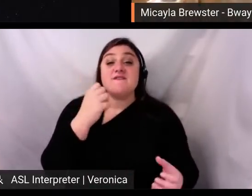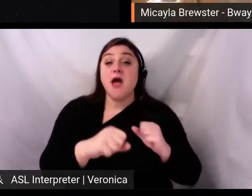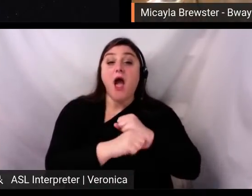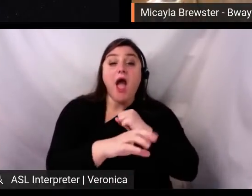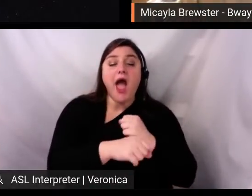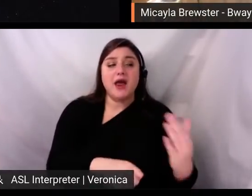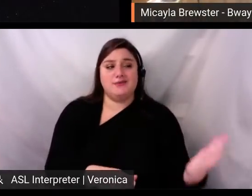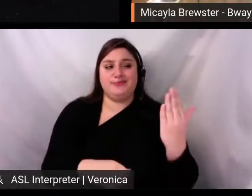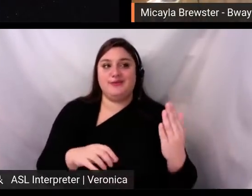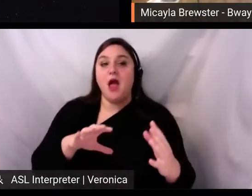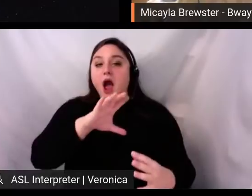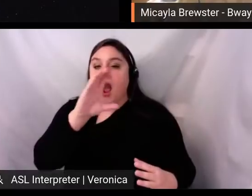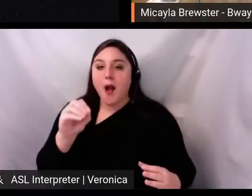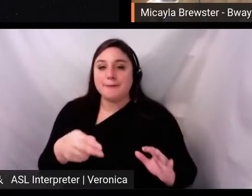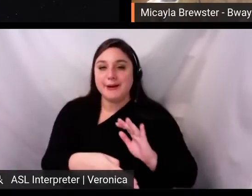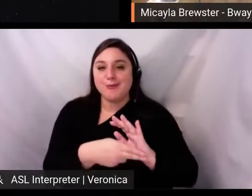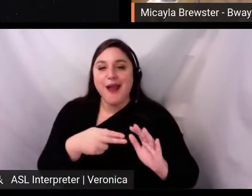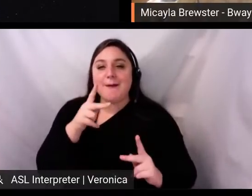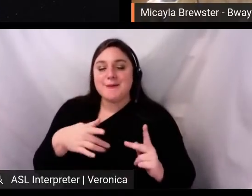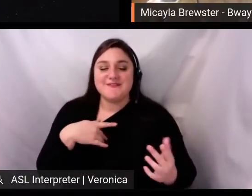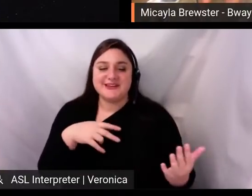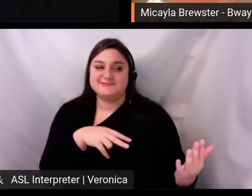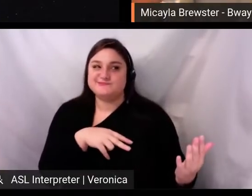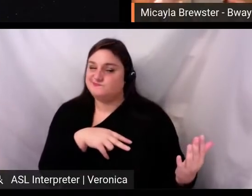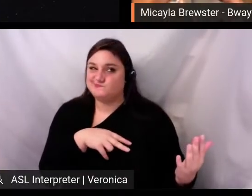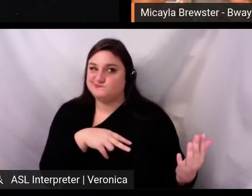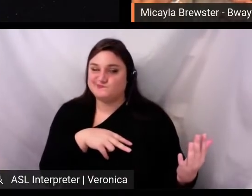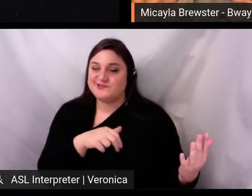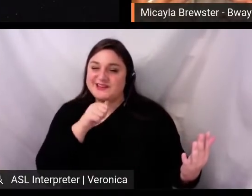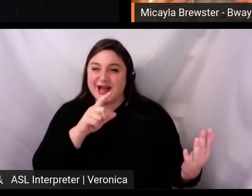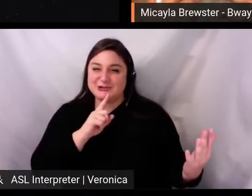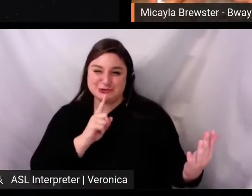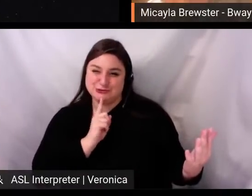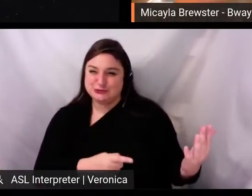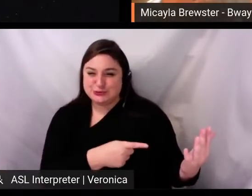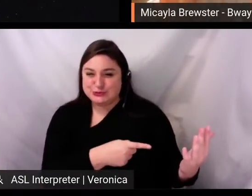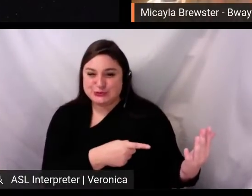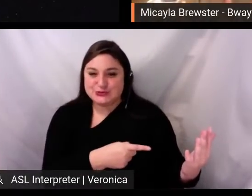of their time and/or money from a third party person who's not gaining